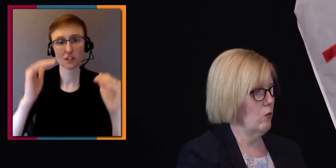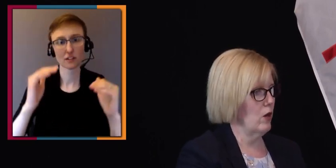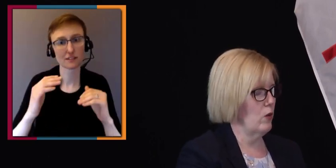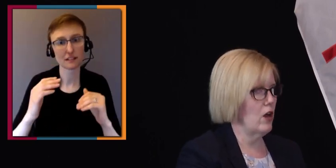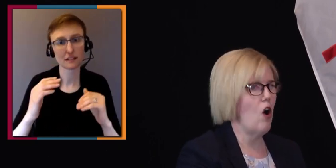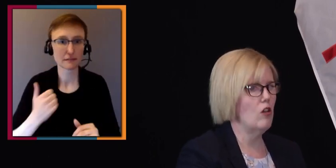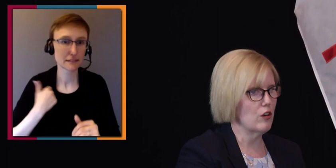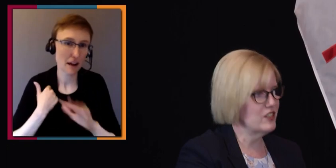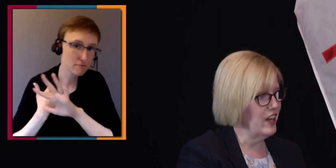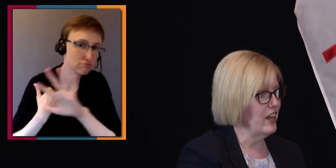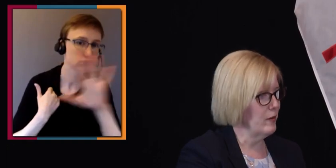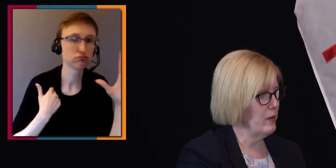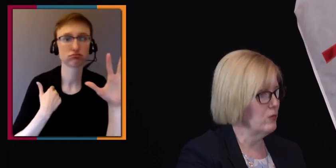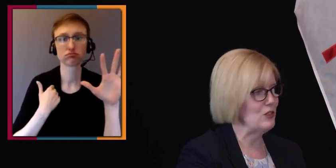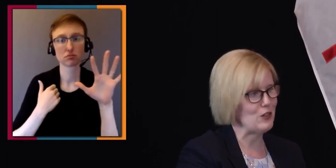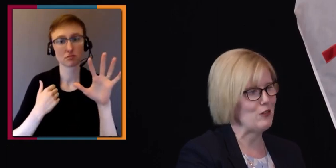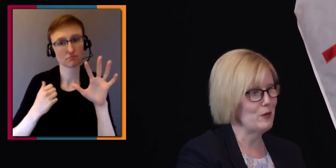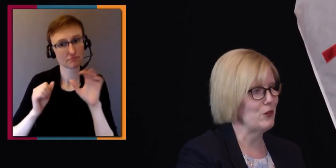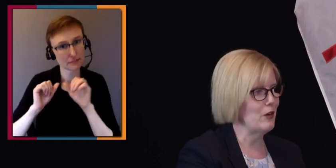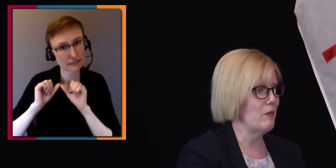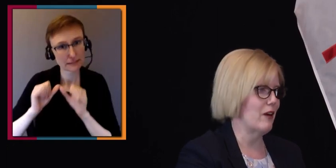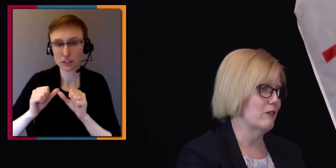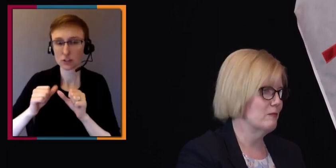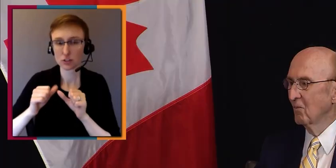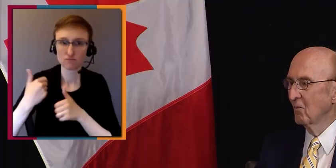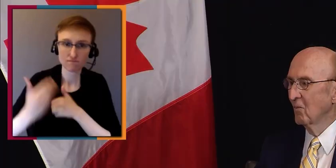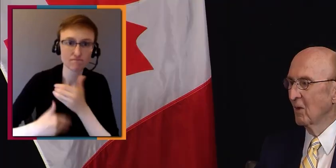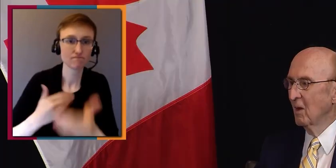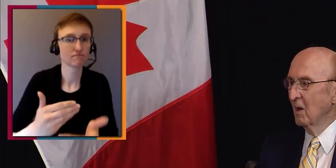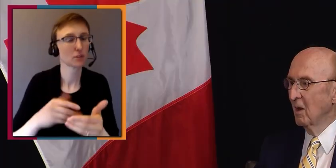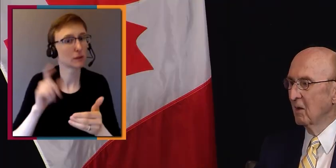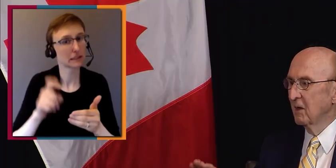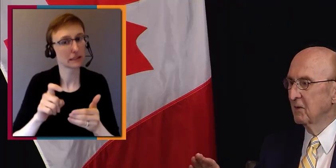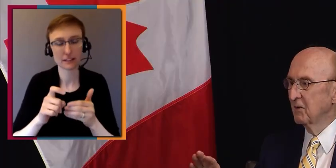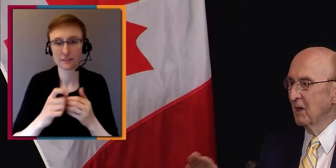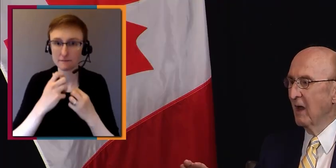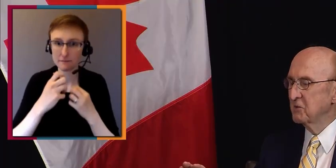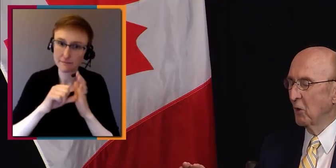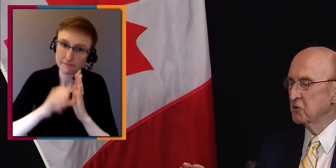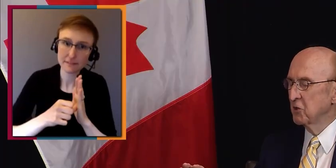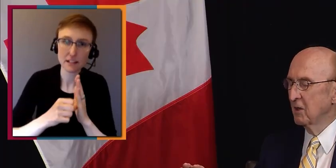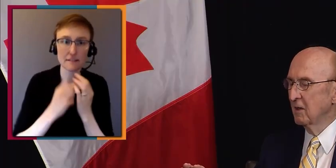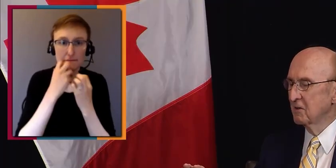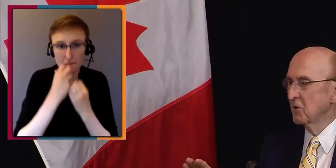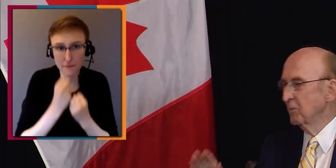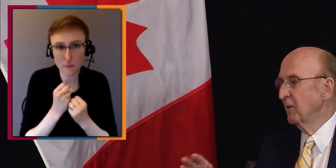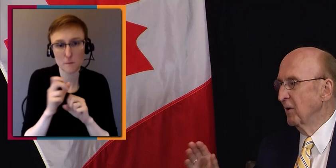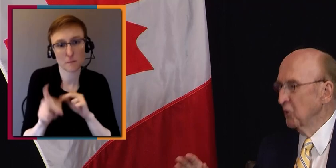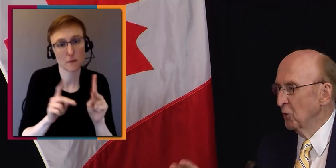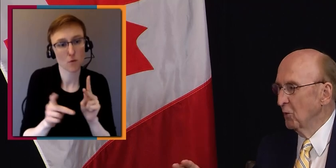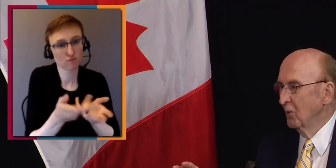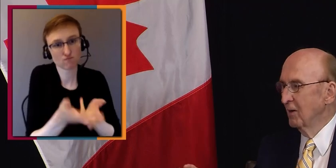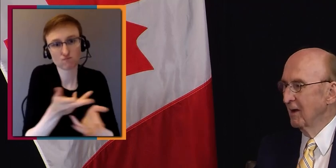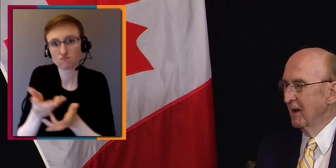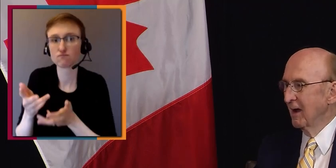Where we all are saying people deserve to be treated better. OK, the last question is going to be about you. - Oh, my goodness.